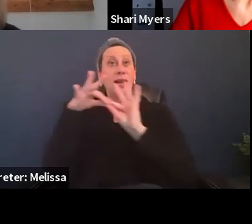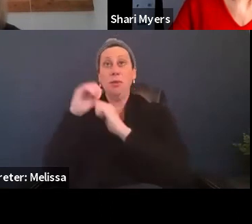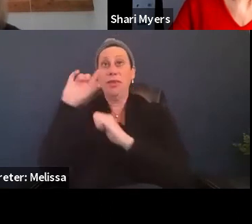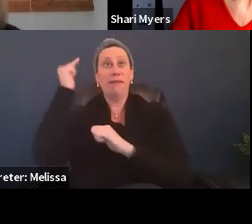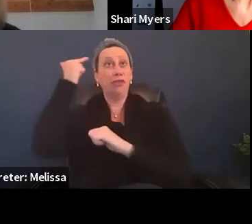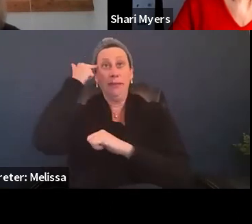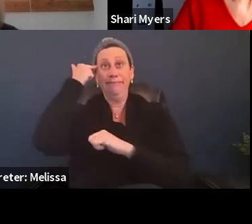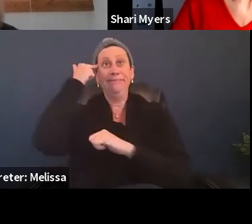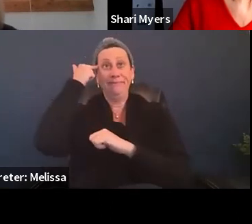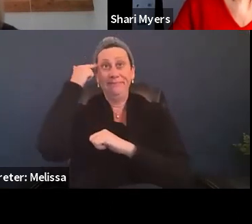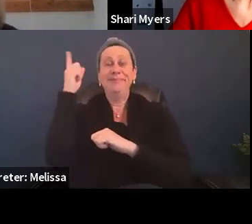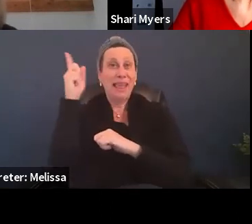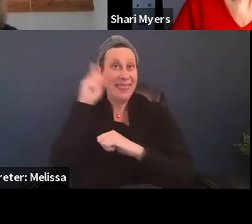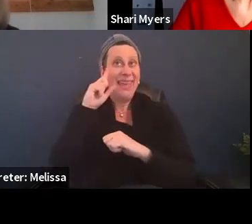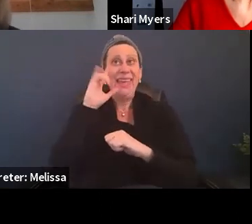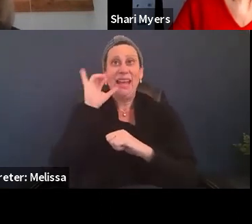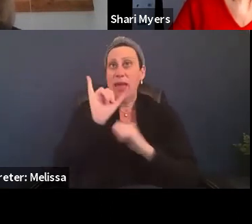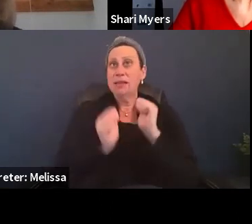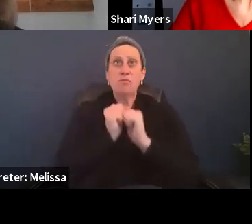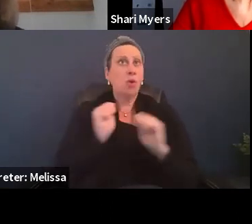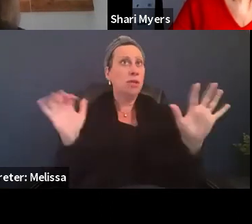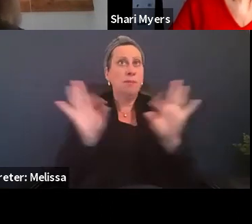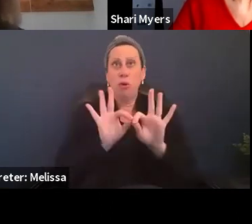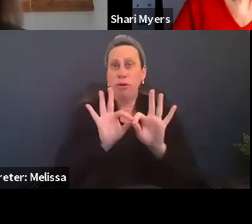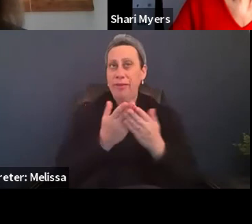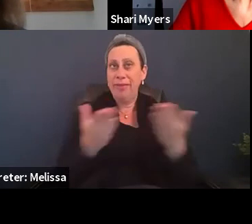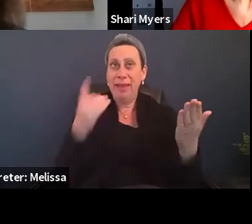I think that's the most important thing for this community.